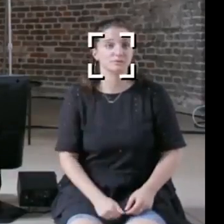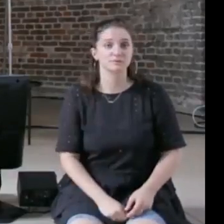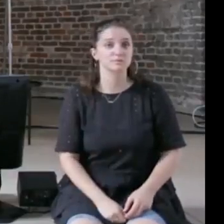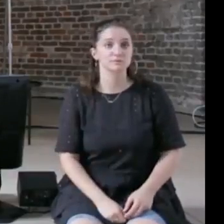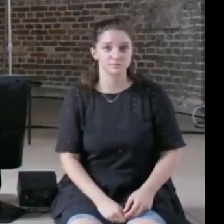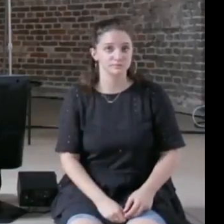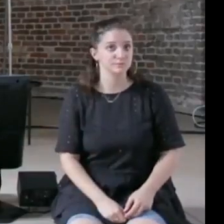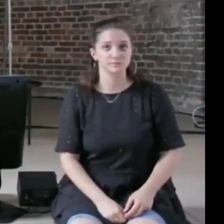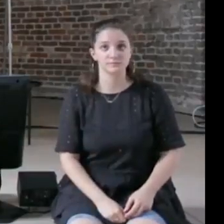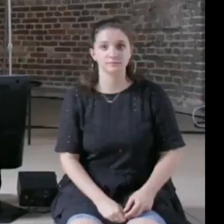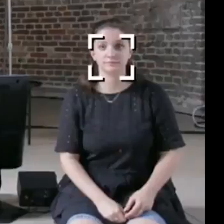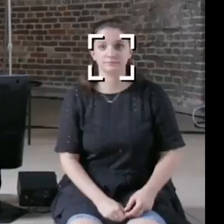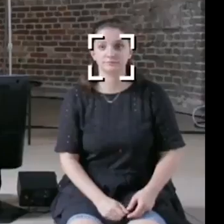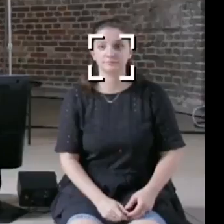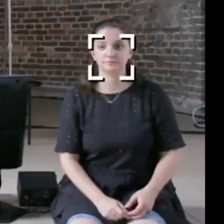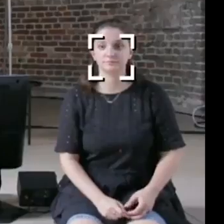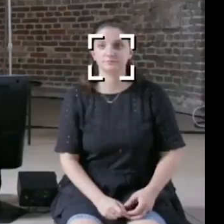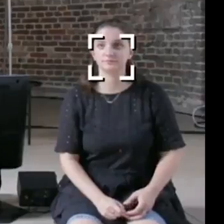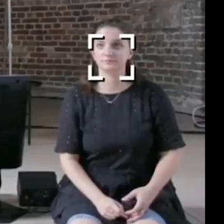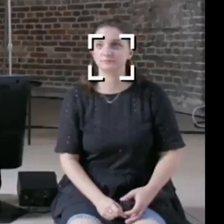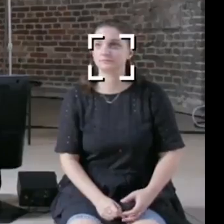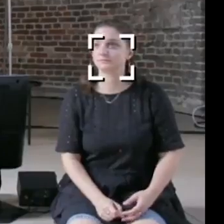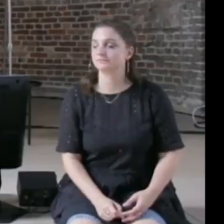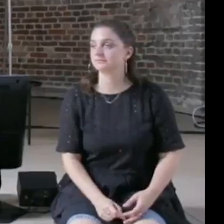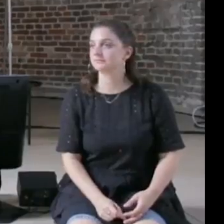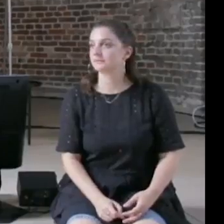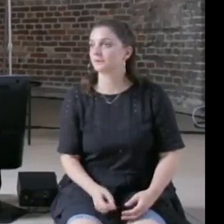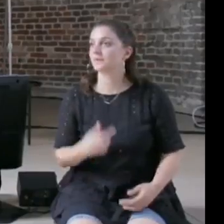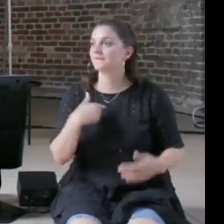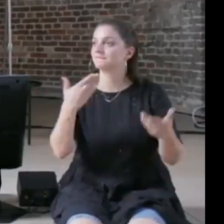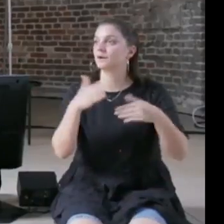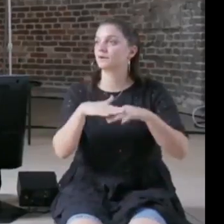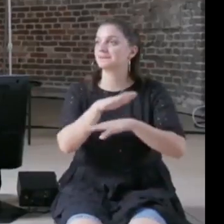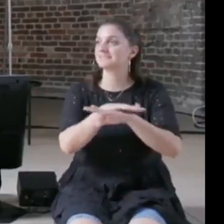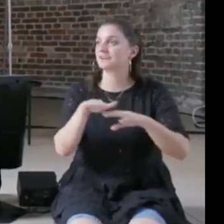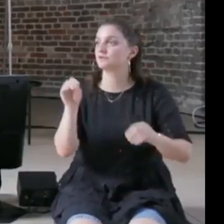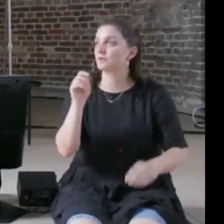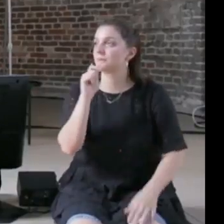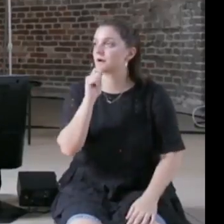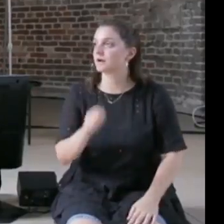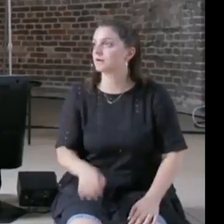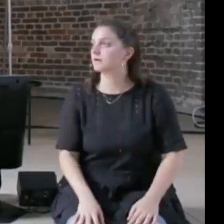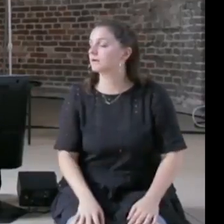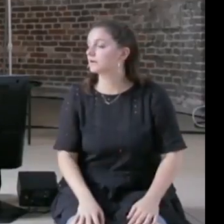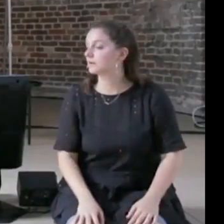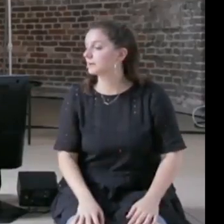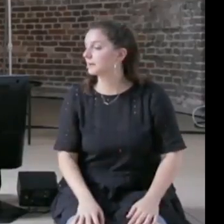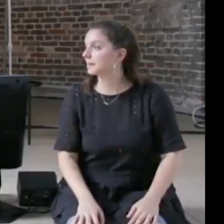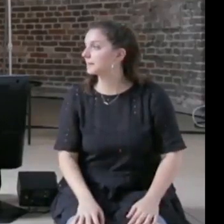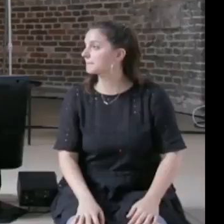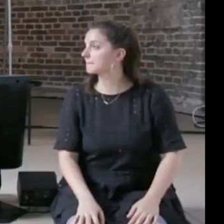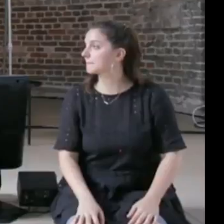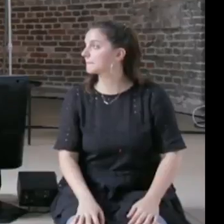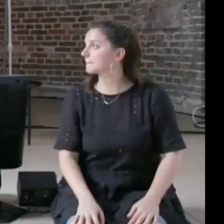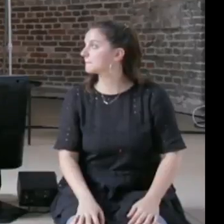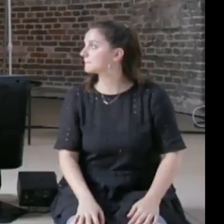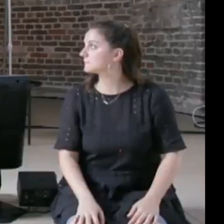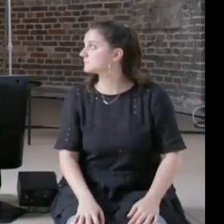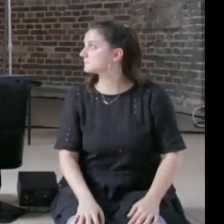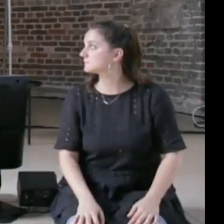Very difficult to hear, maybe come up here on the stage.